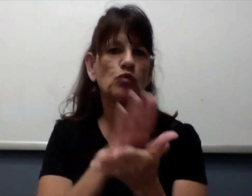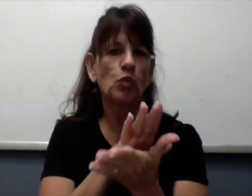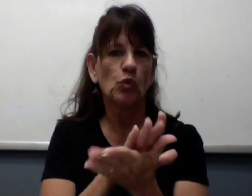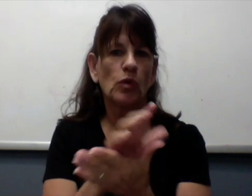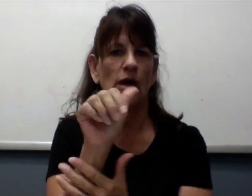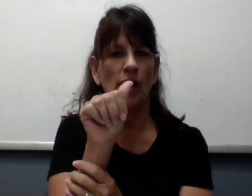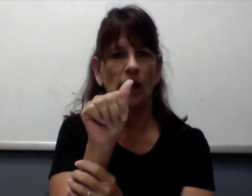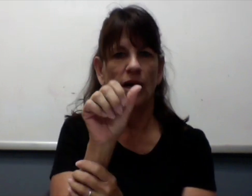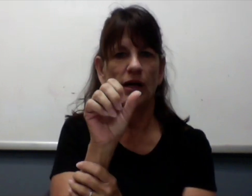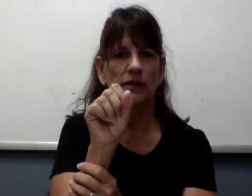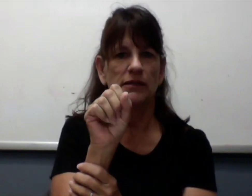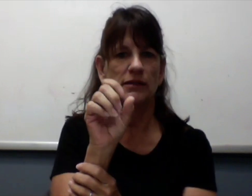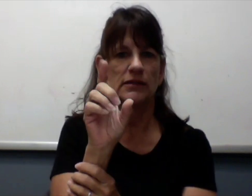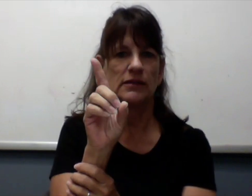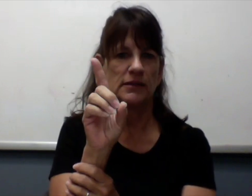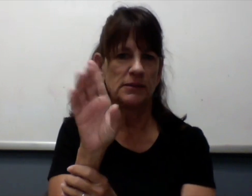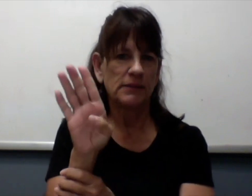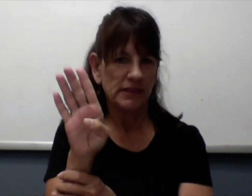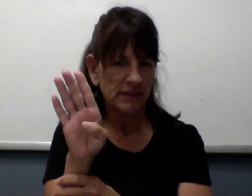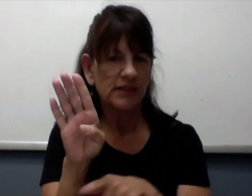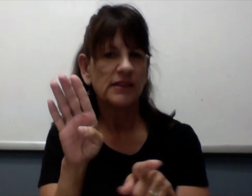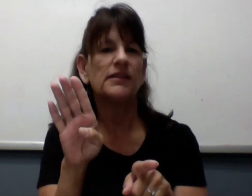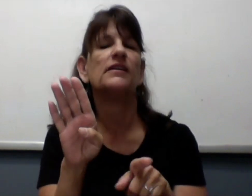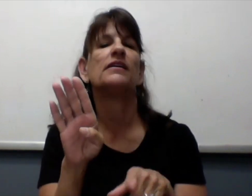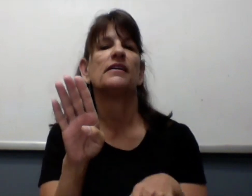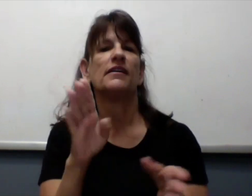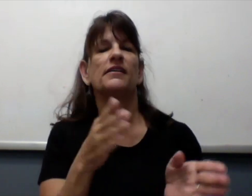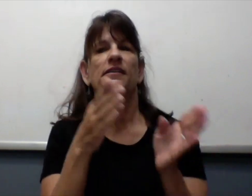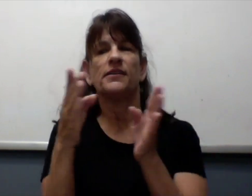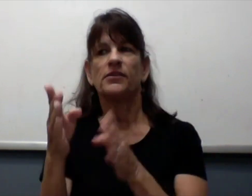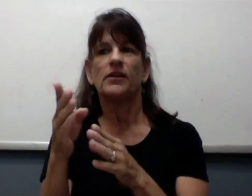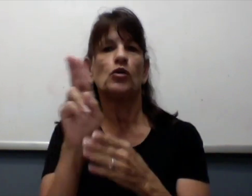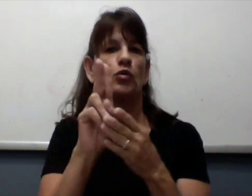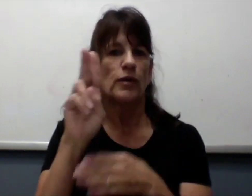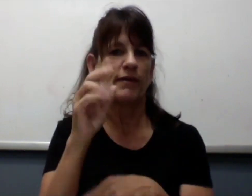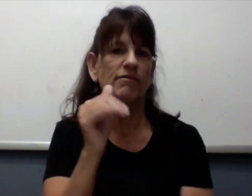Part of my work takes me to ASDB, the deaf school here in town.